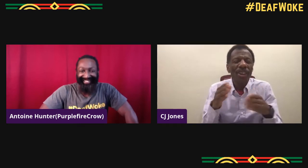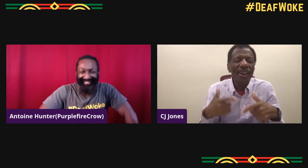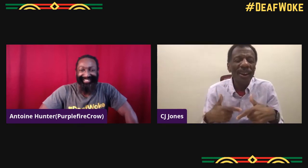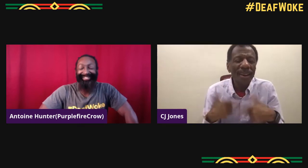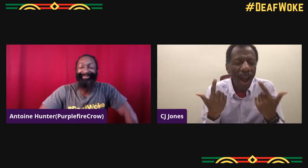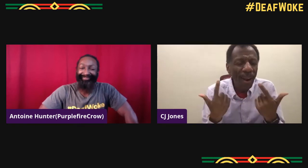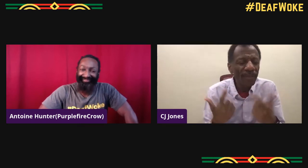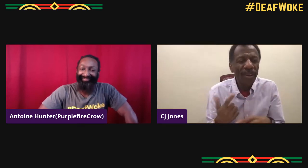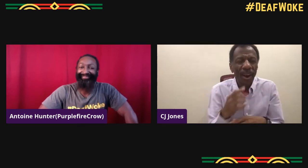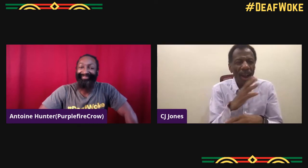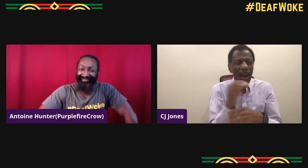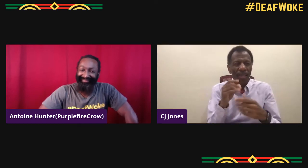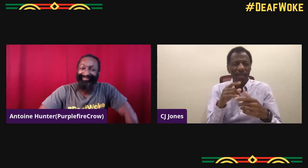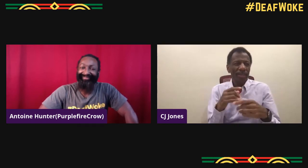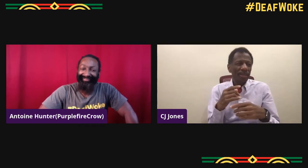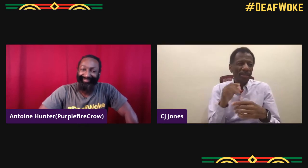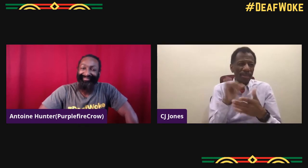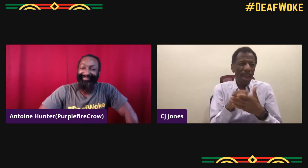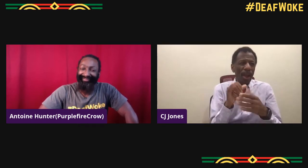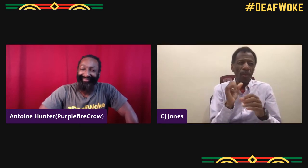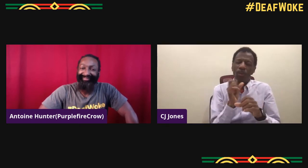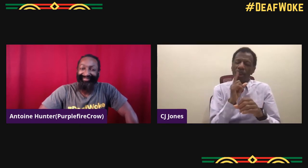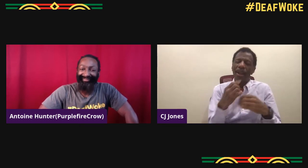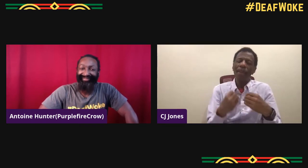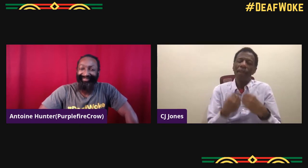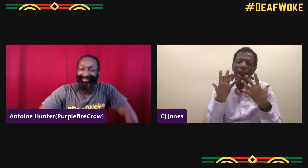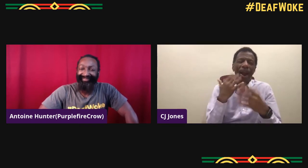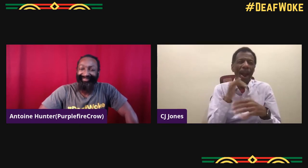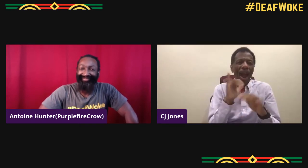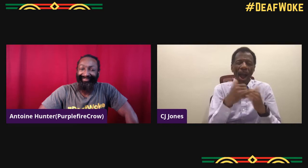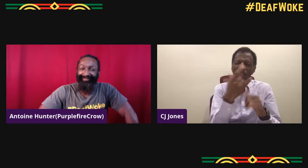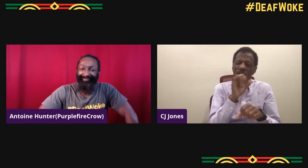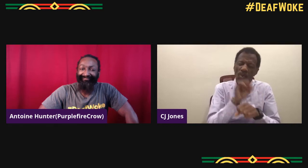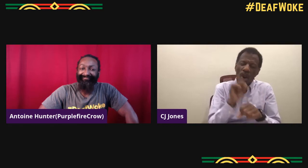my parents they learn that street life. They learn quickly,